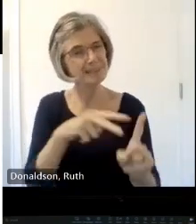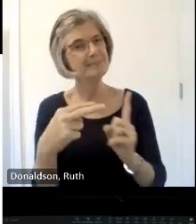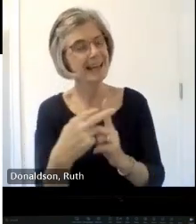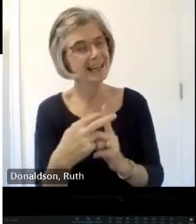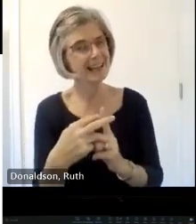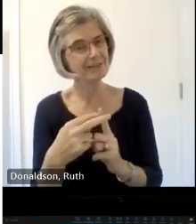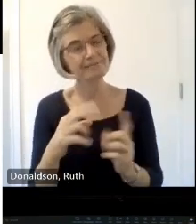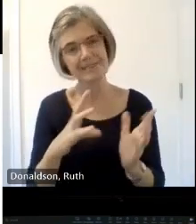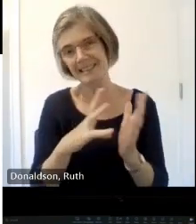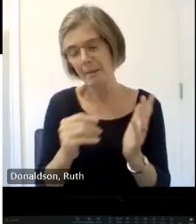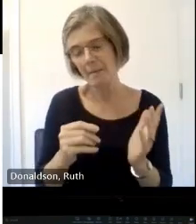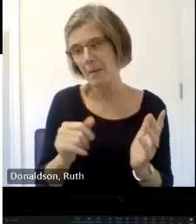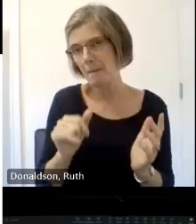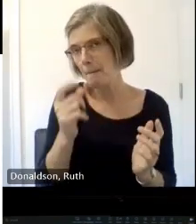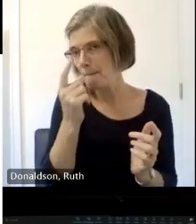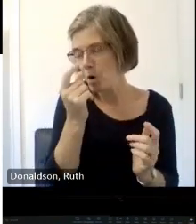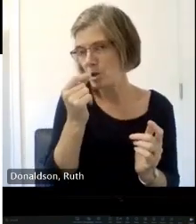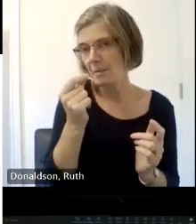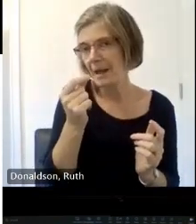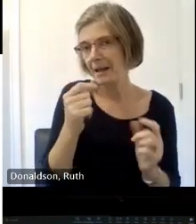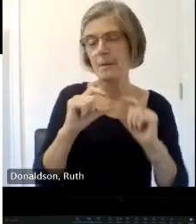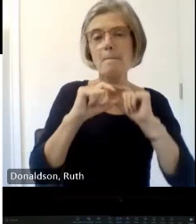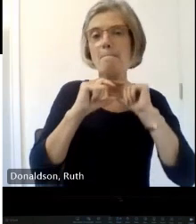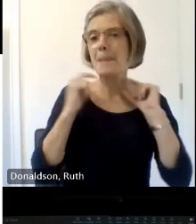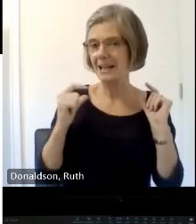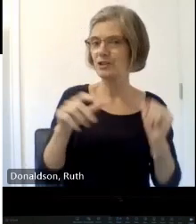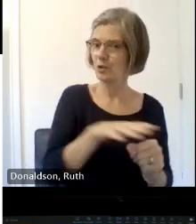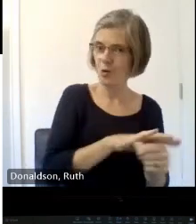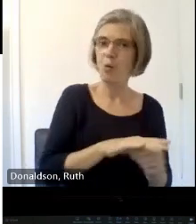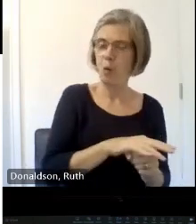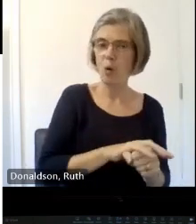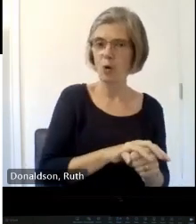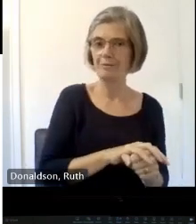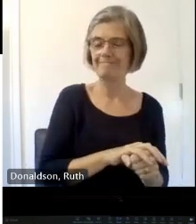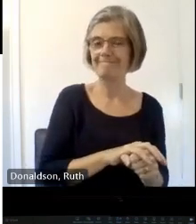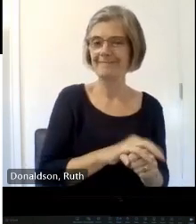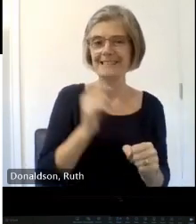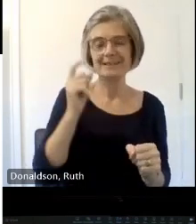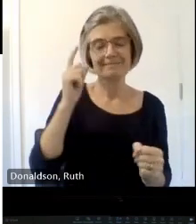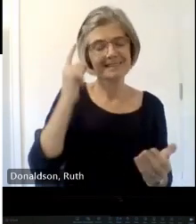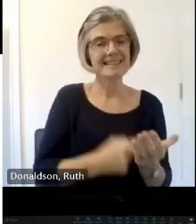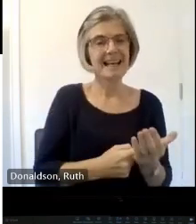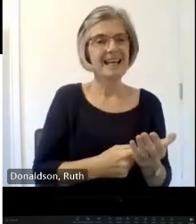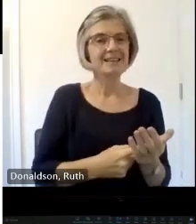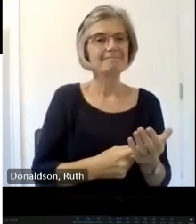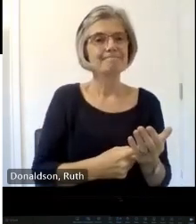or she might decide that it's only certain items worth recording we have turned up at some of our